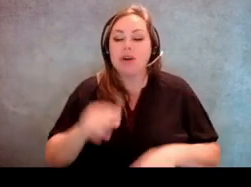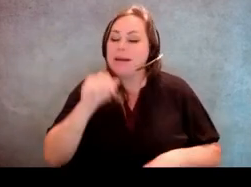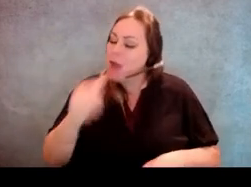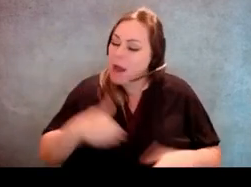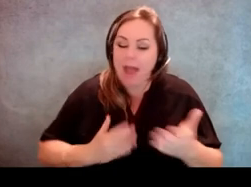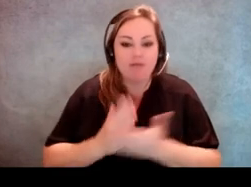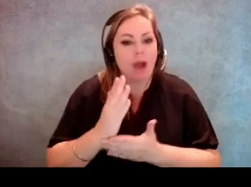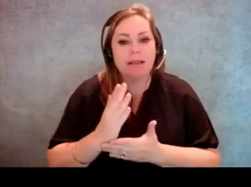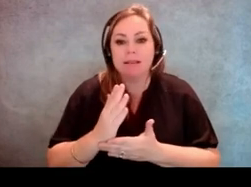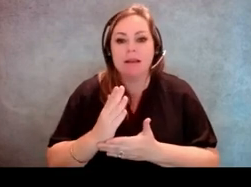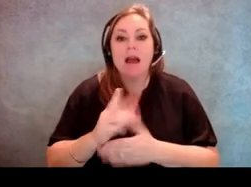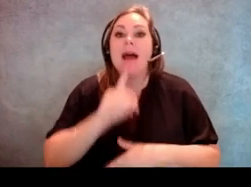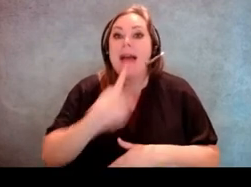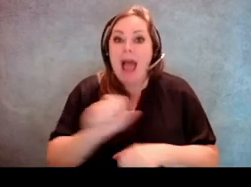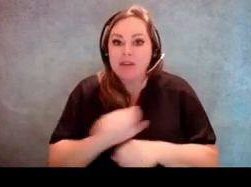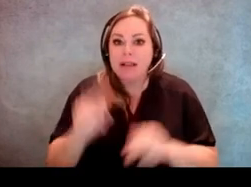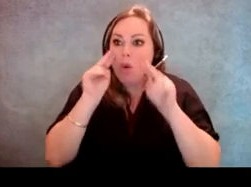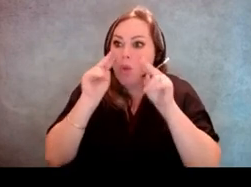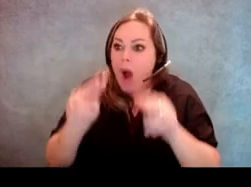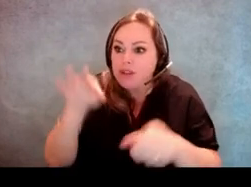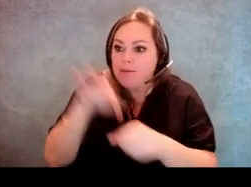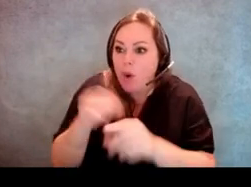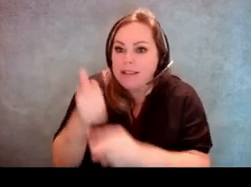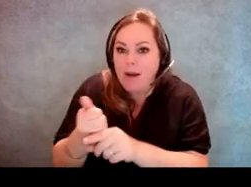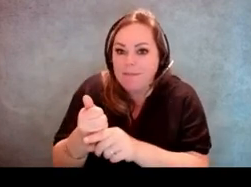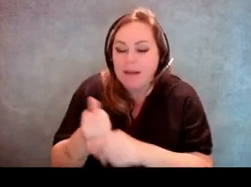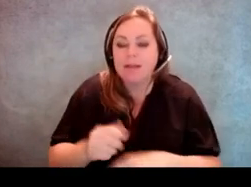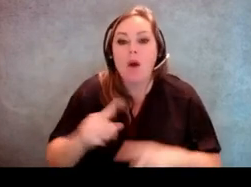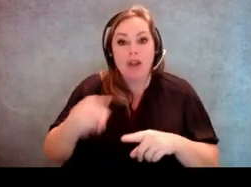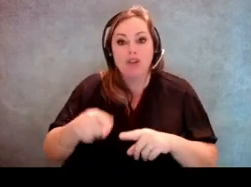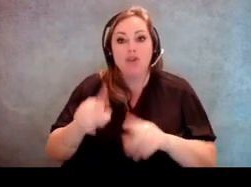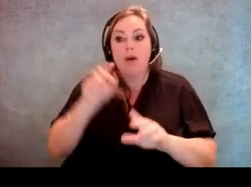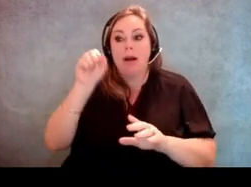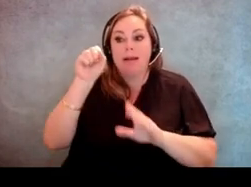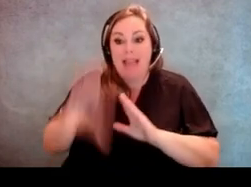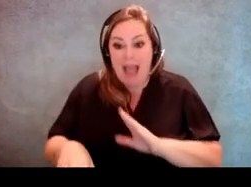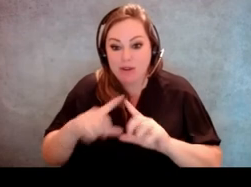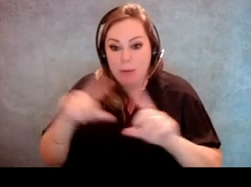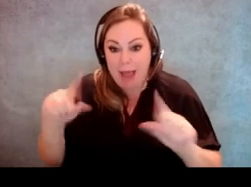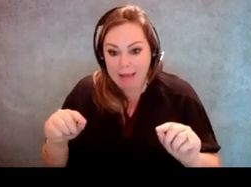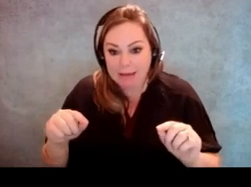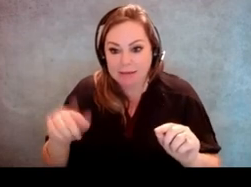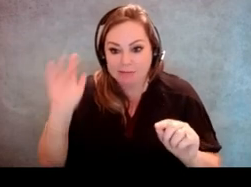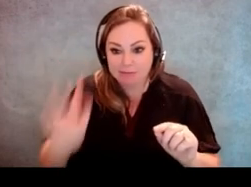the right to actually watch you vote. So when you are actually casting your ballot, even if you have assistance,